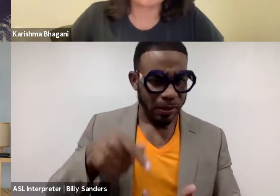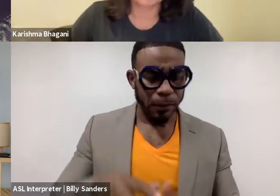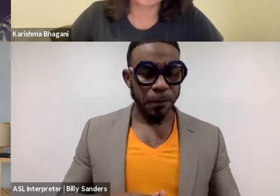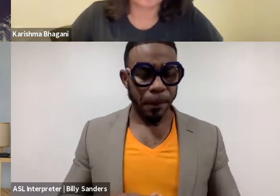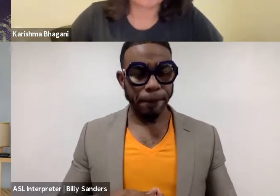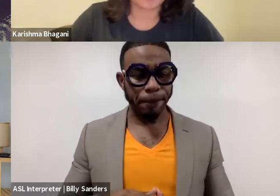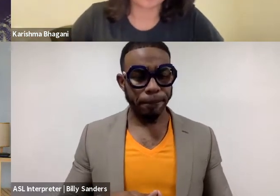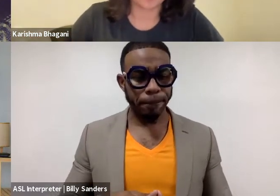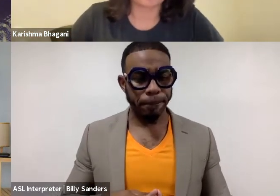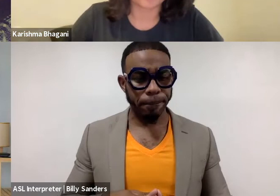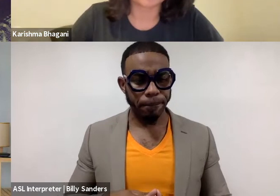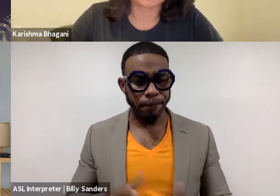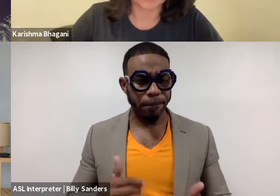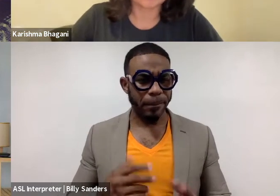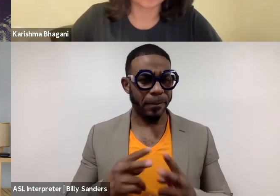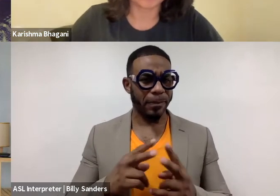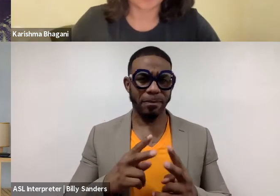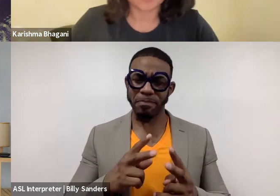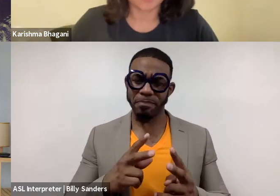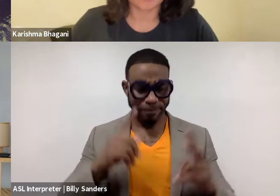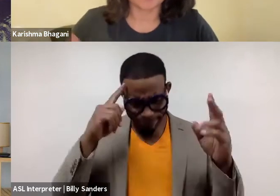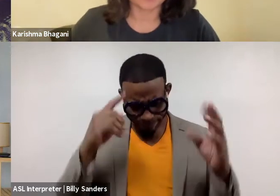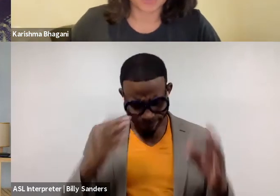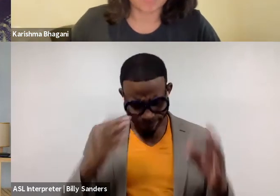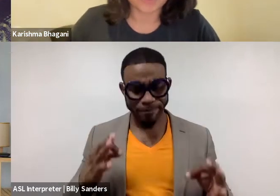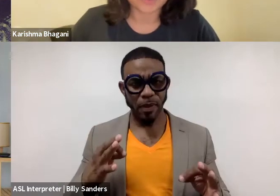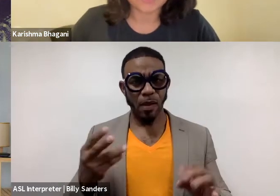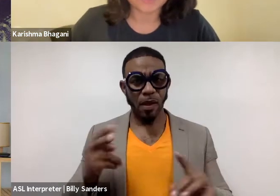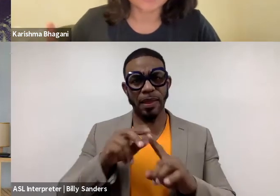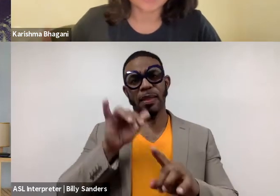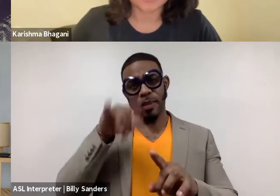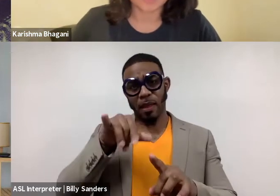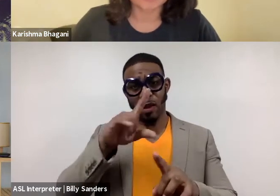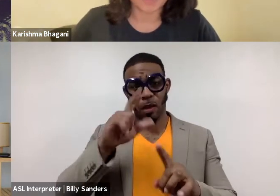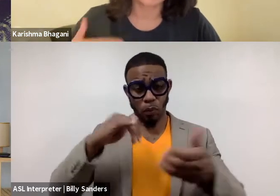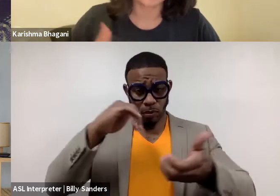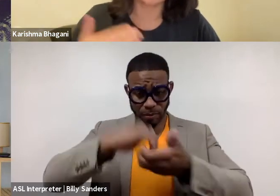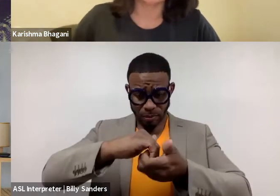I have a very uncompromising stance on that front when it comes to collaborations in the sense that I tend